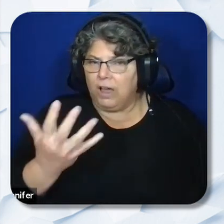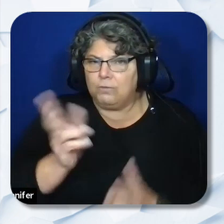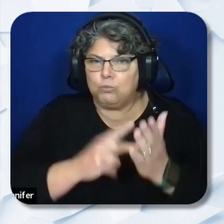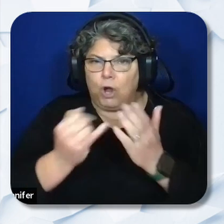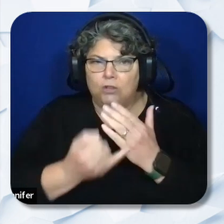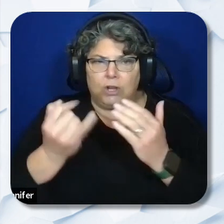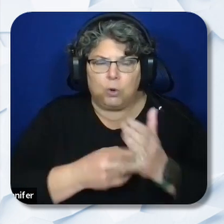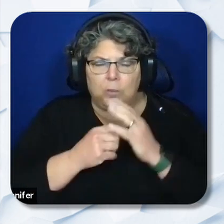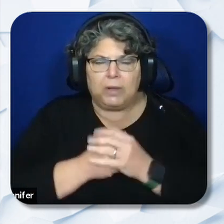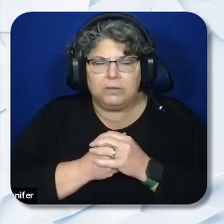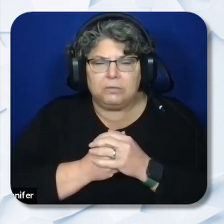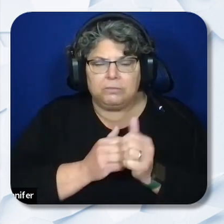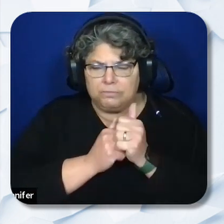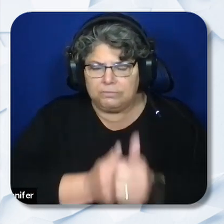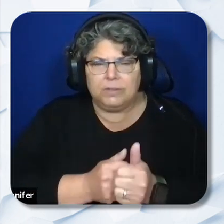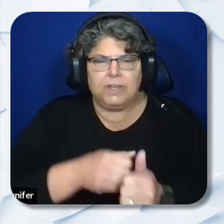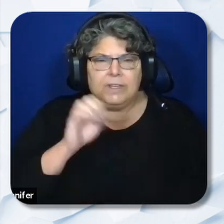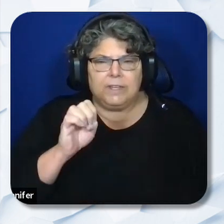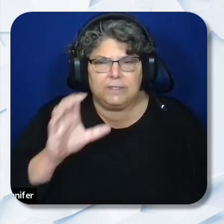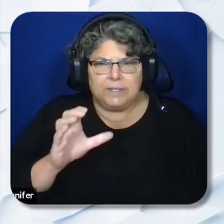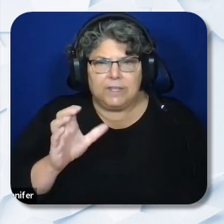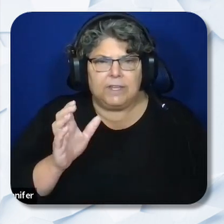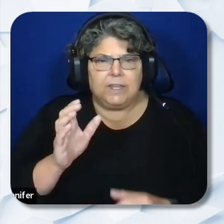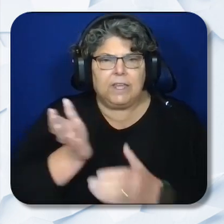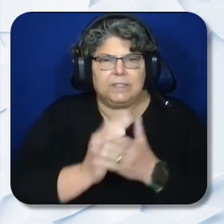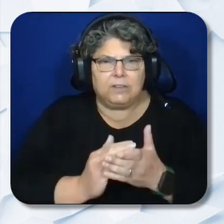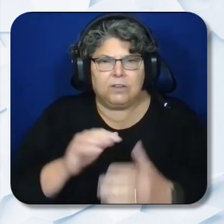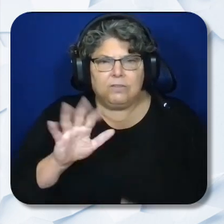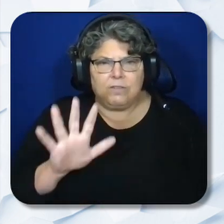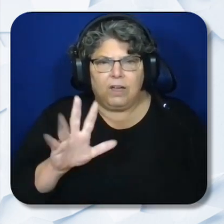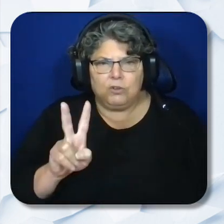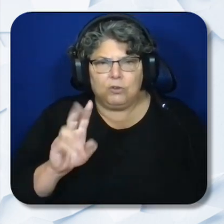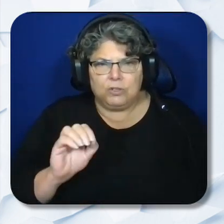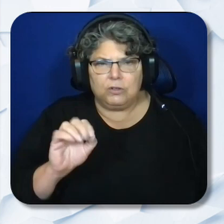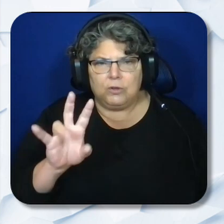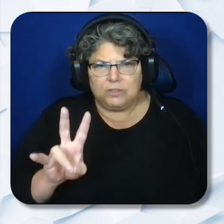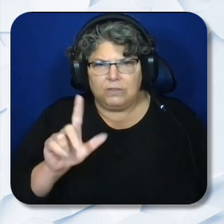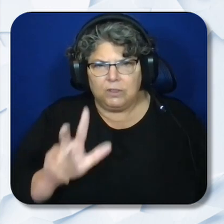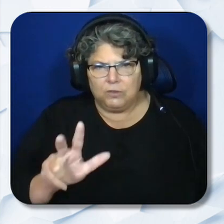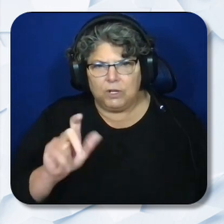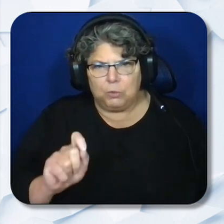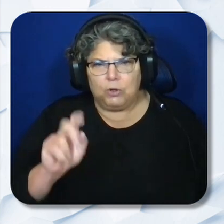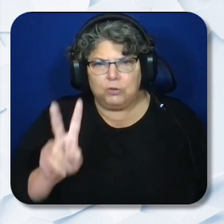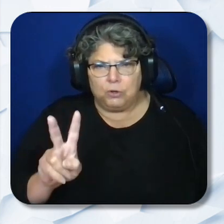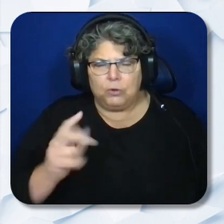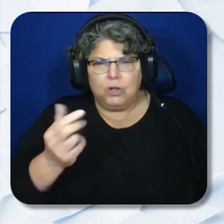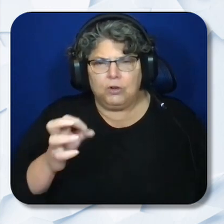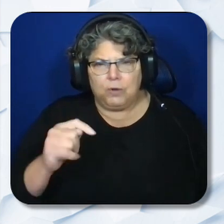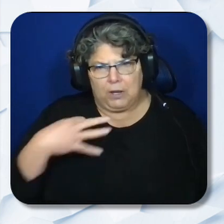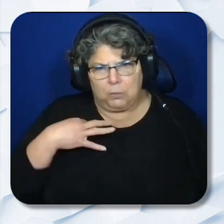In accordance with Ec. Section 52073.2 grant applicants shall serve local education areas